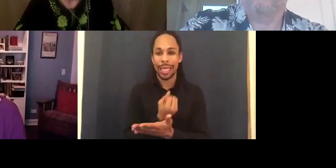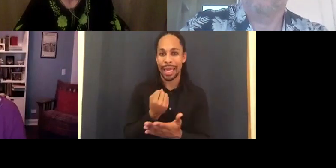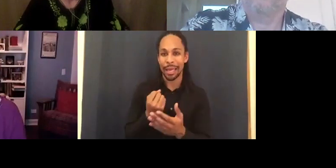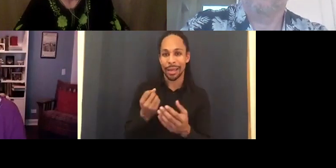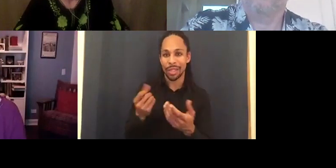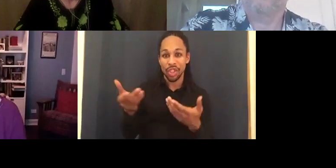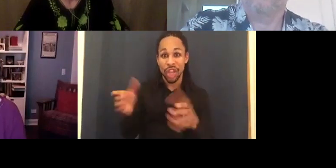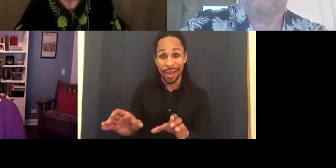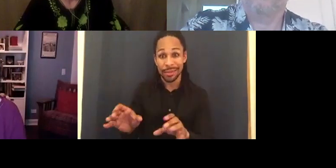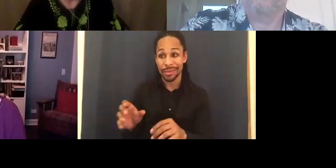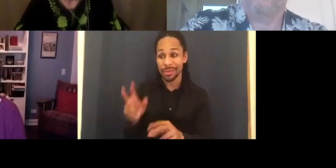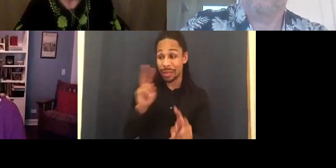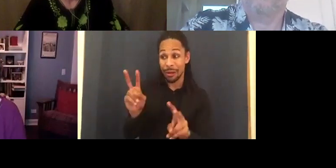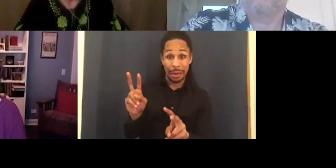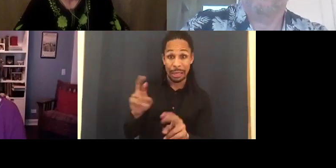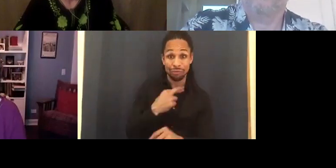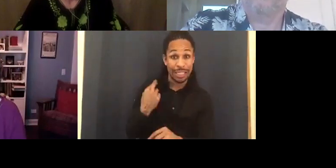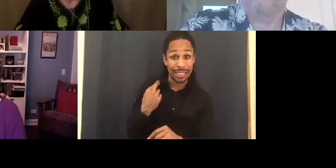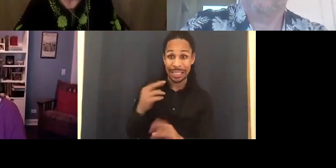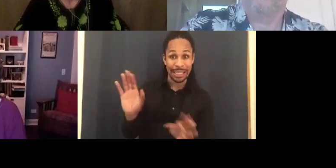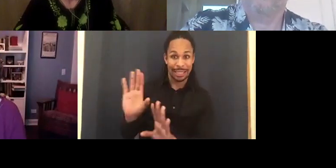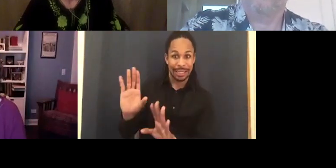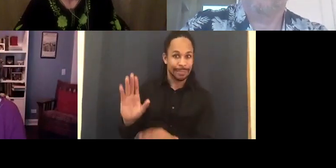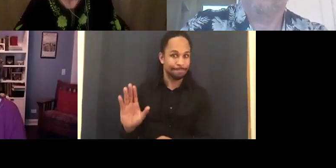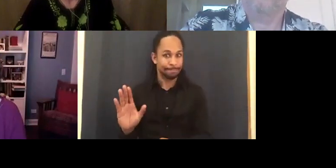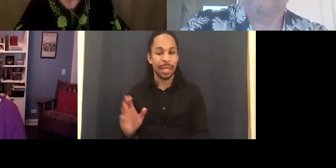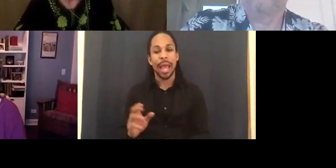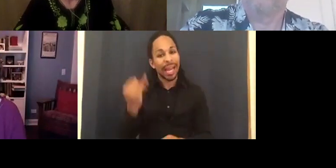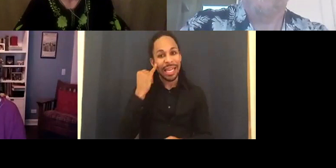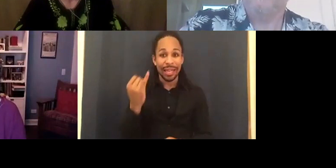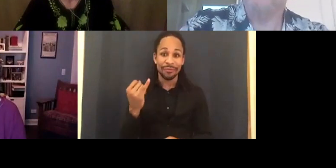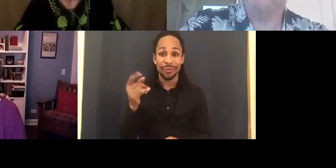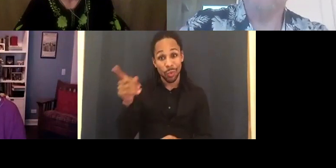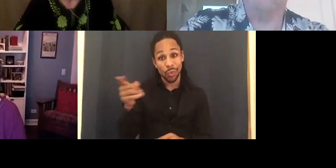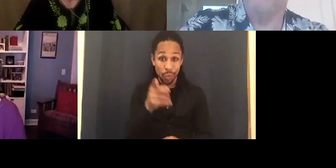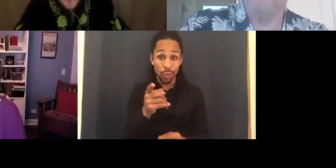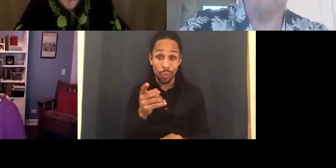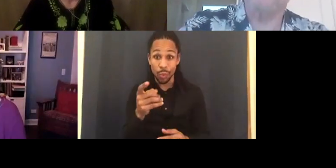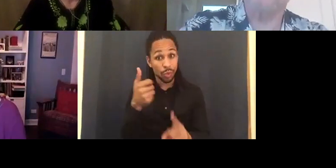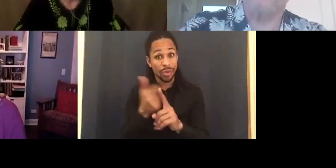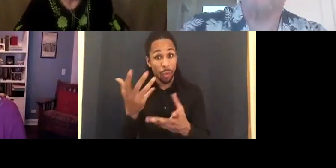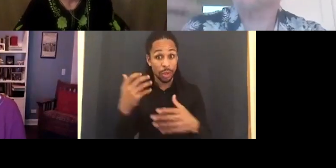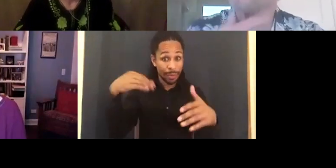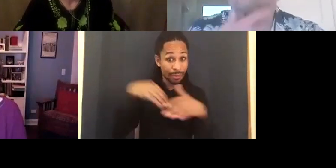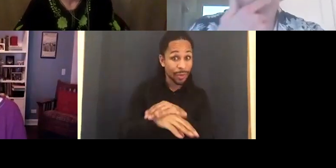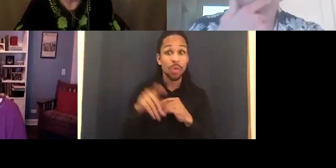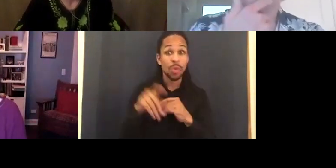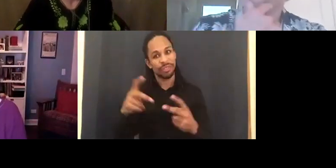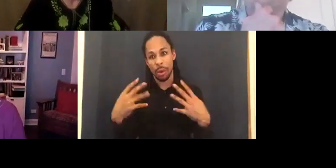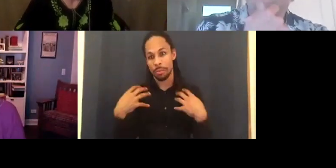bold to break through that. LAWRENCE CARTER LONG: Susan, how would you answer that question? >> Susan Nussbaum: No one ever has